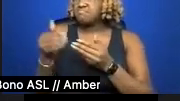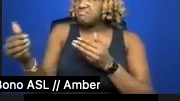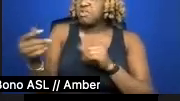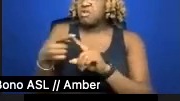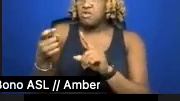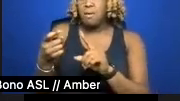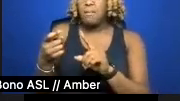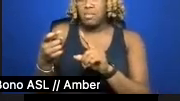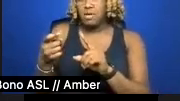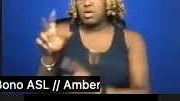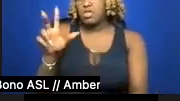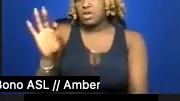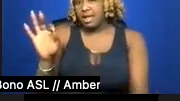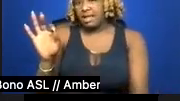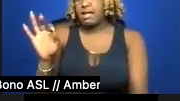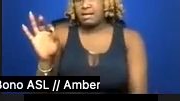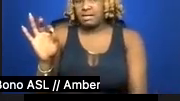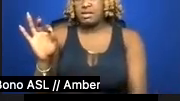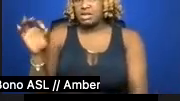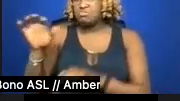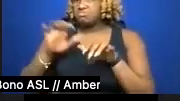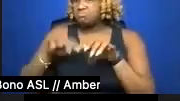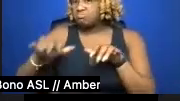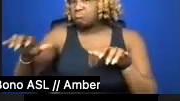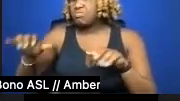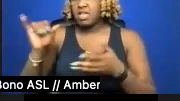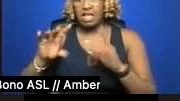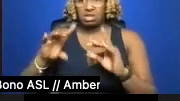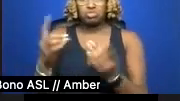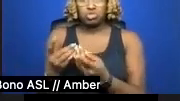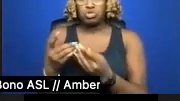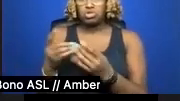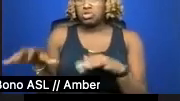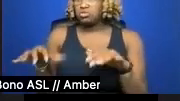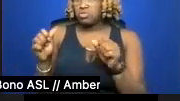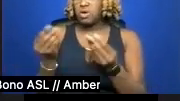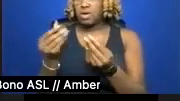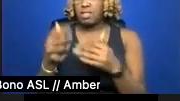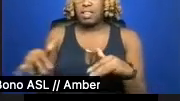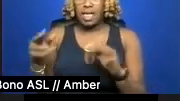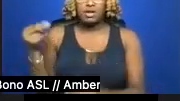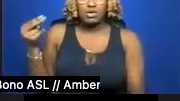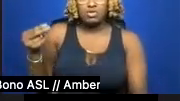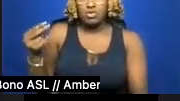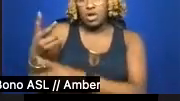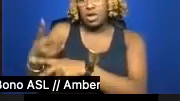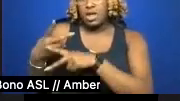and Penn gayborhood. This district is an occupied land historically cared for by Kickapoo, Osage,